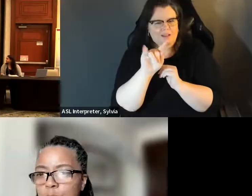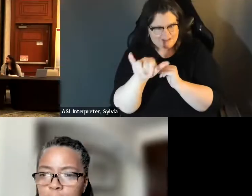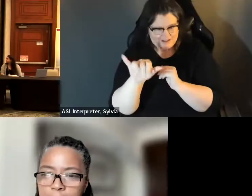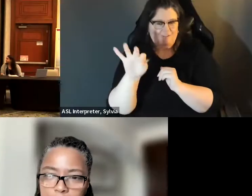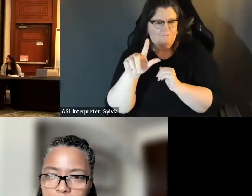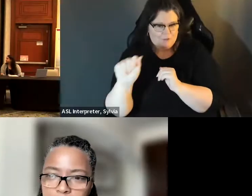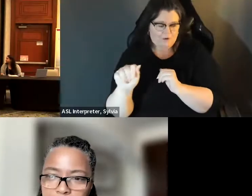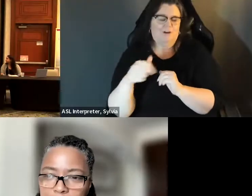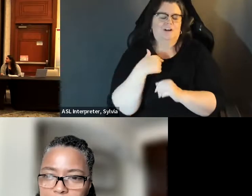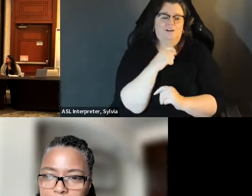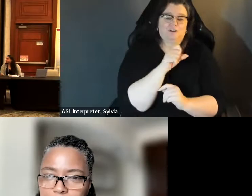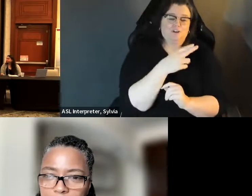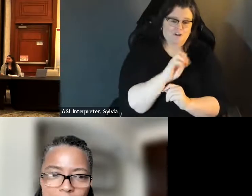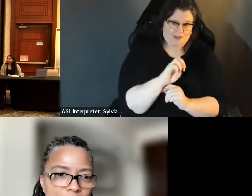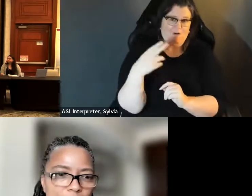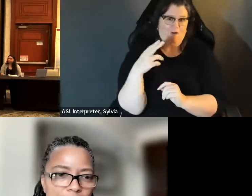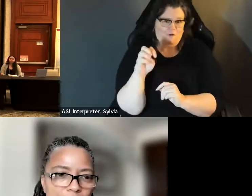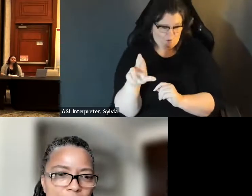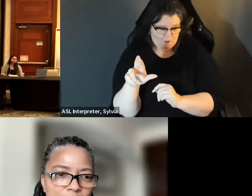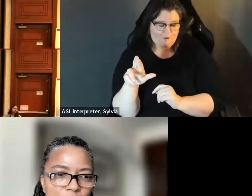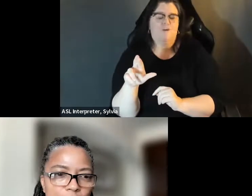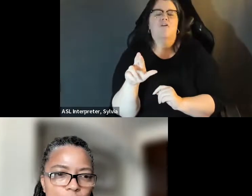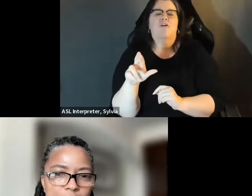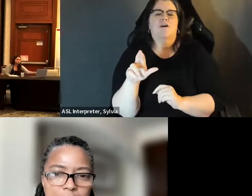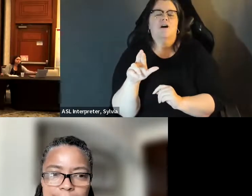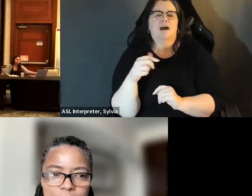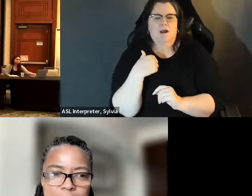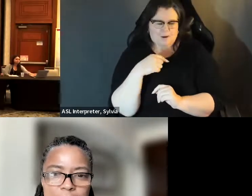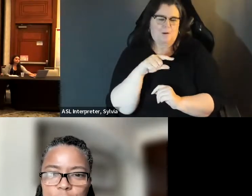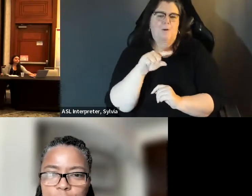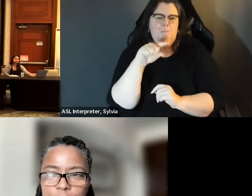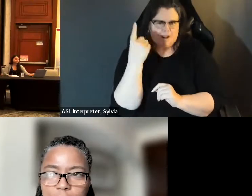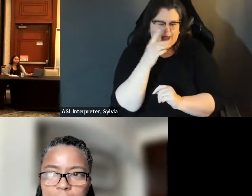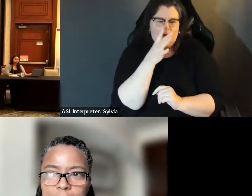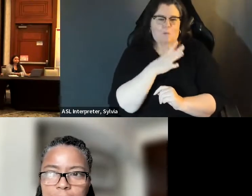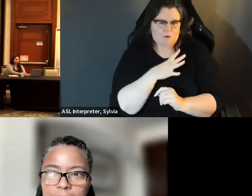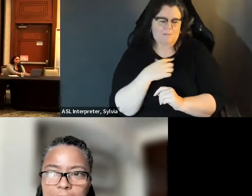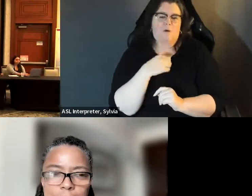Nadine myth. You the executive direct of equality